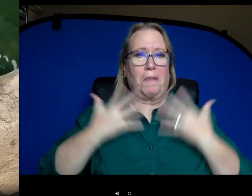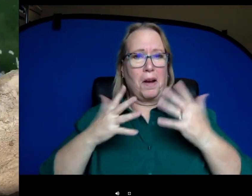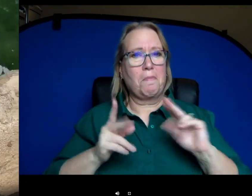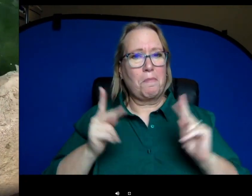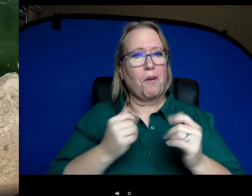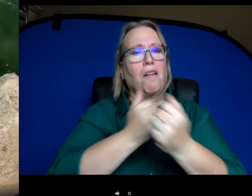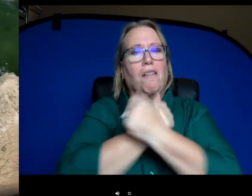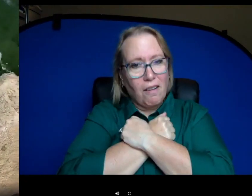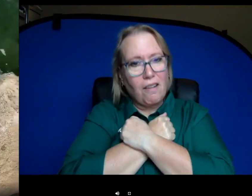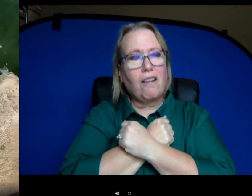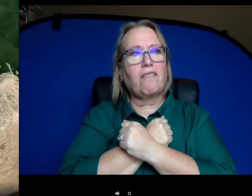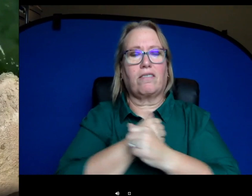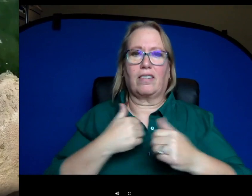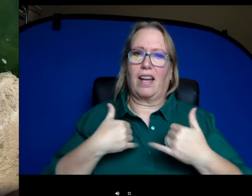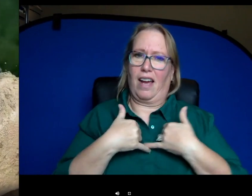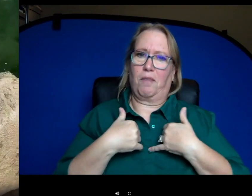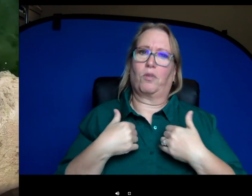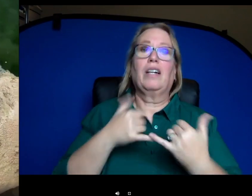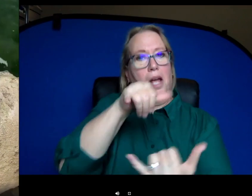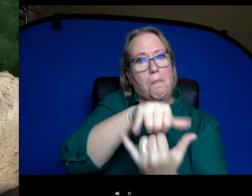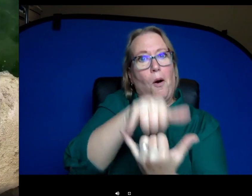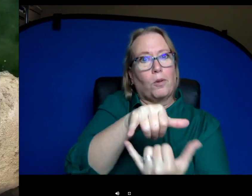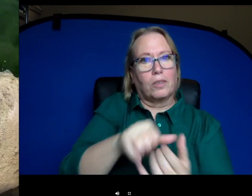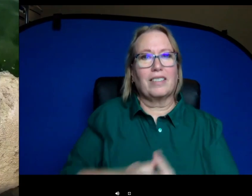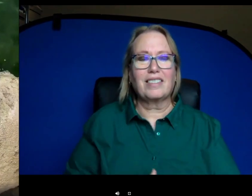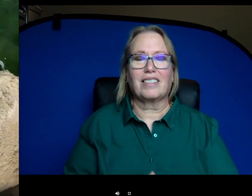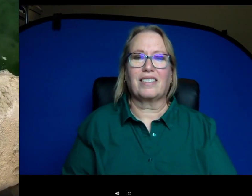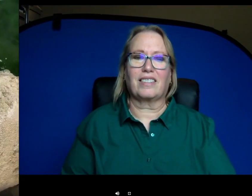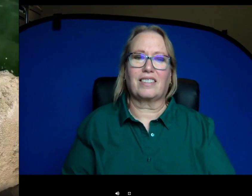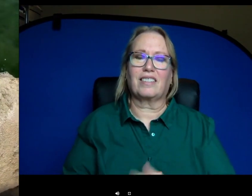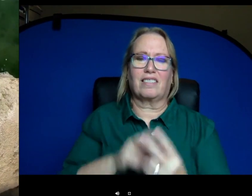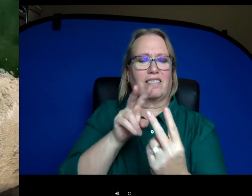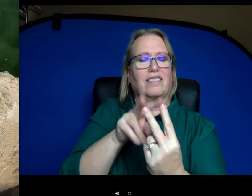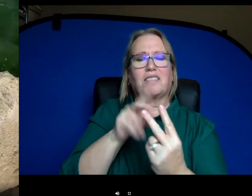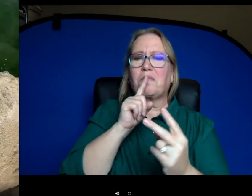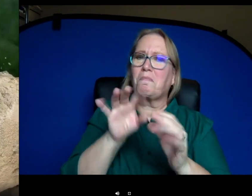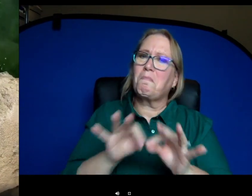love wildlife, especially hippos. So, um, these guys are really really important